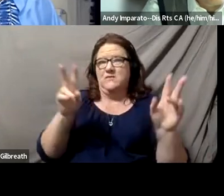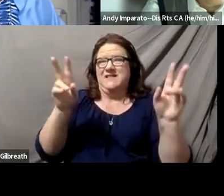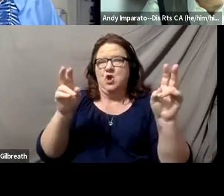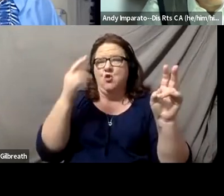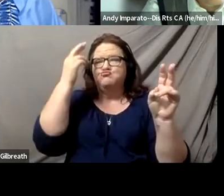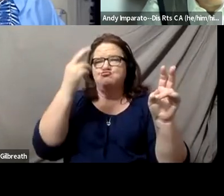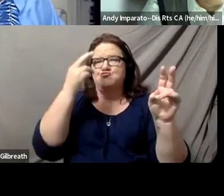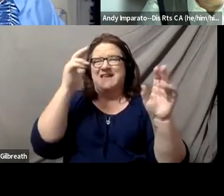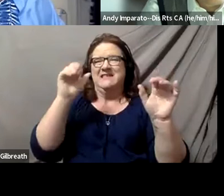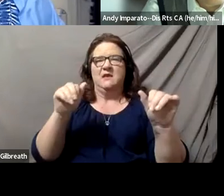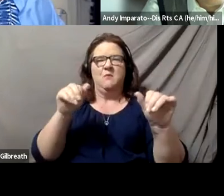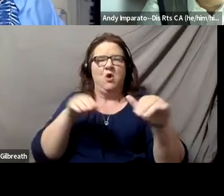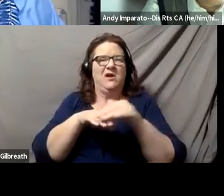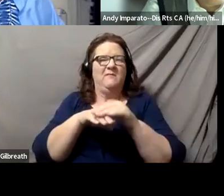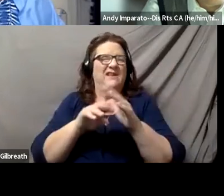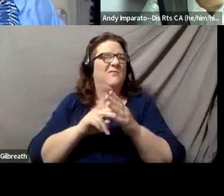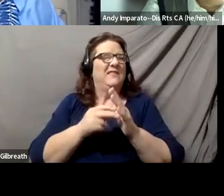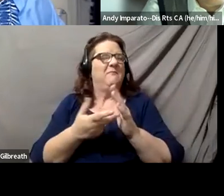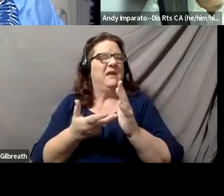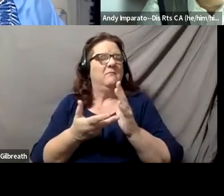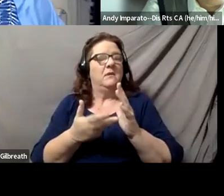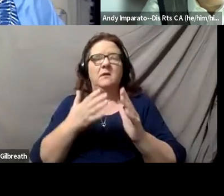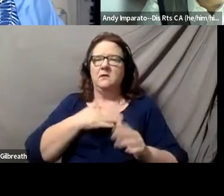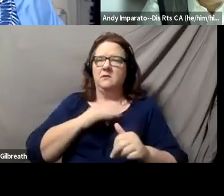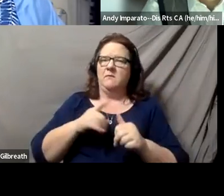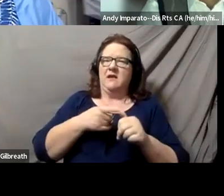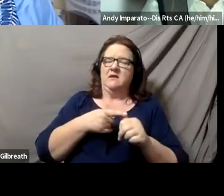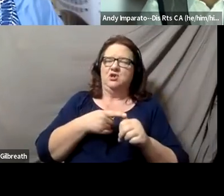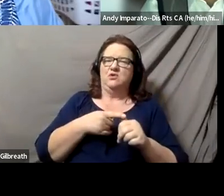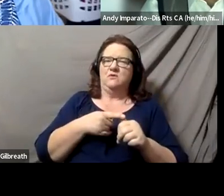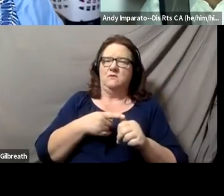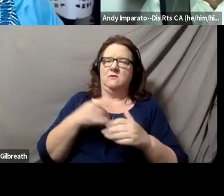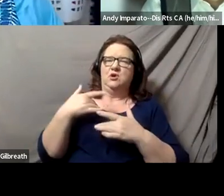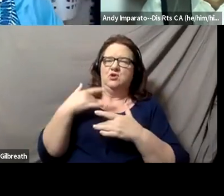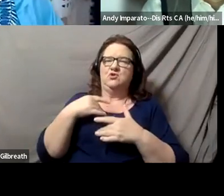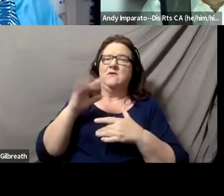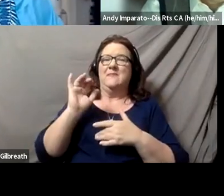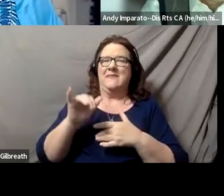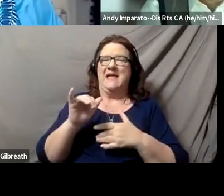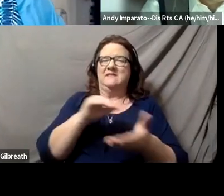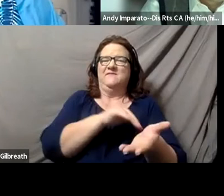So my initial concern is this is just a study of physicians. We don't have any study of nurses that parallels this,